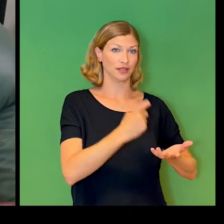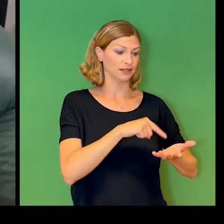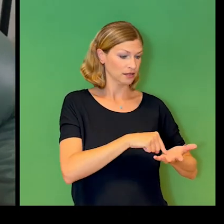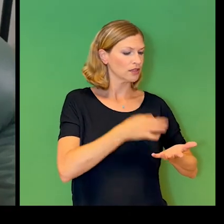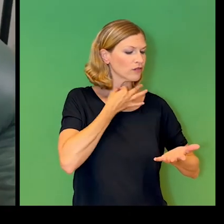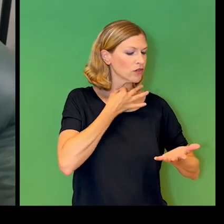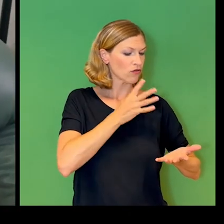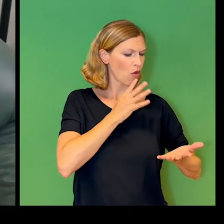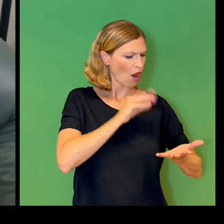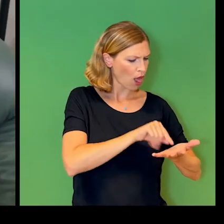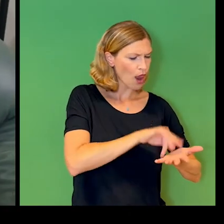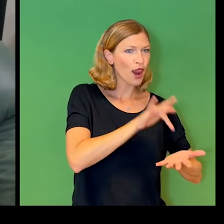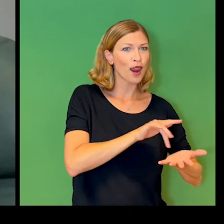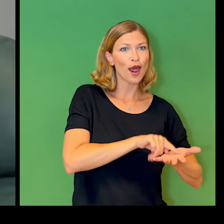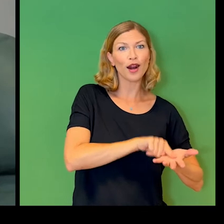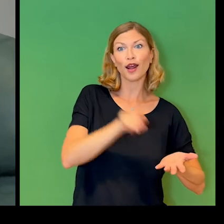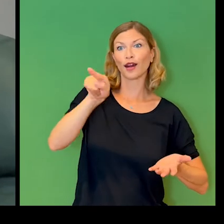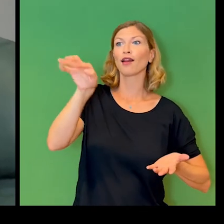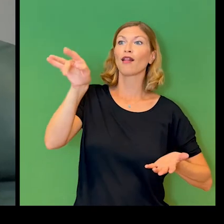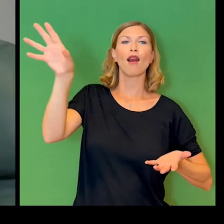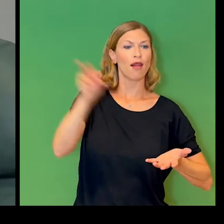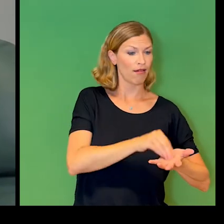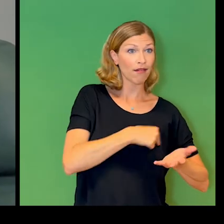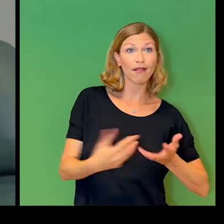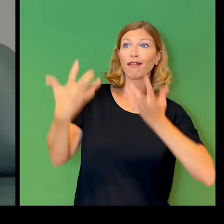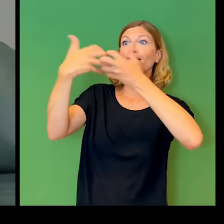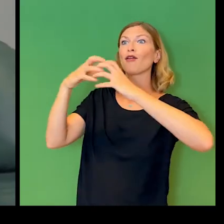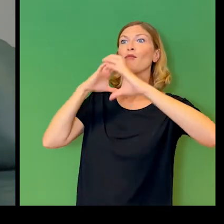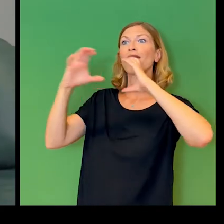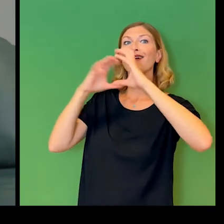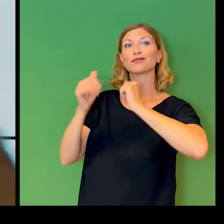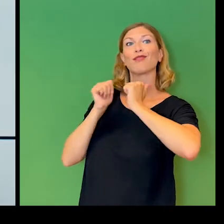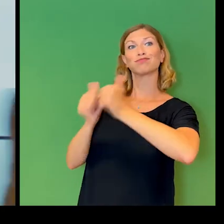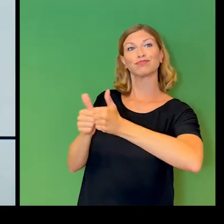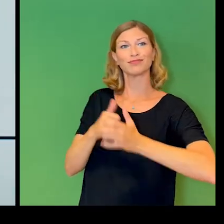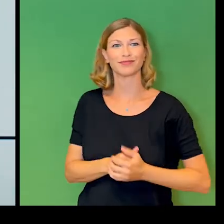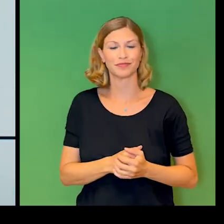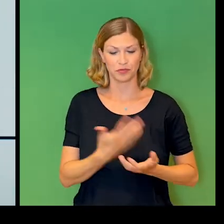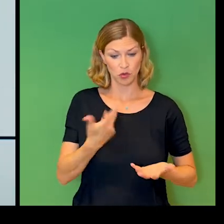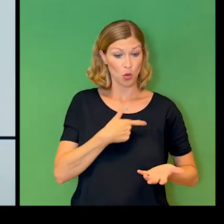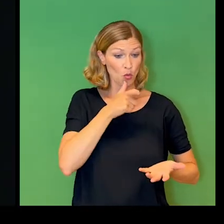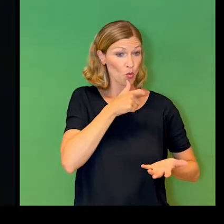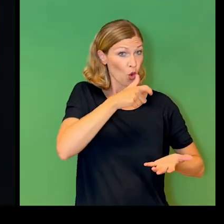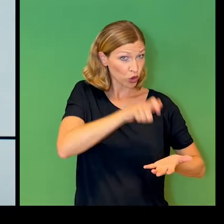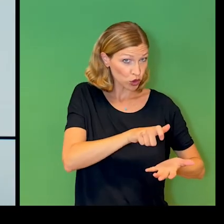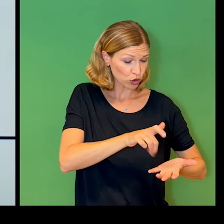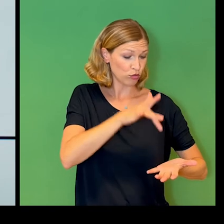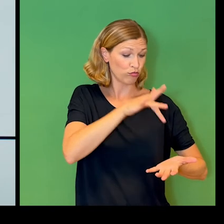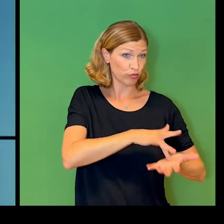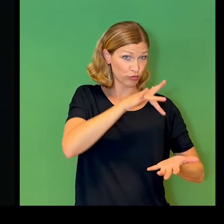US, her confidence level is huge. She's gone from literally one word to having conversations